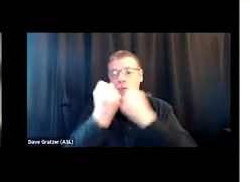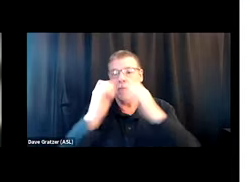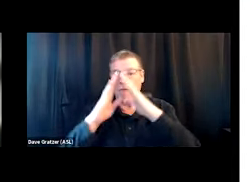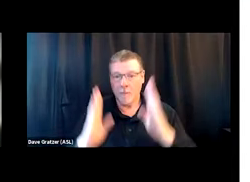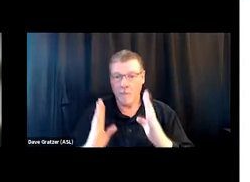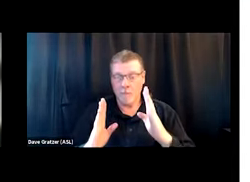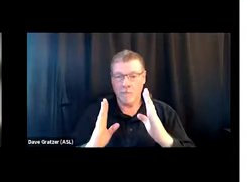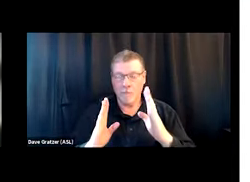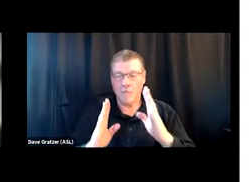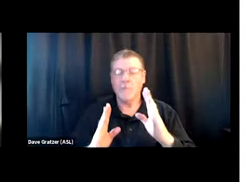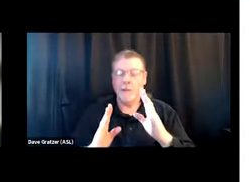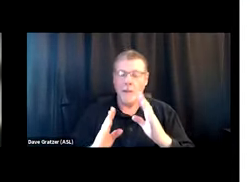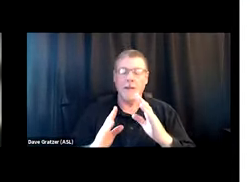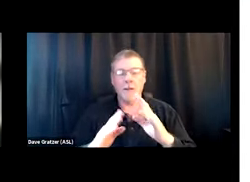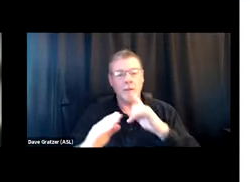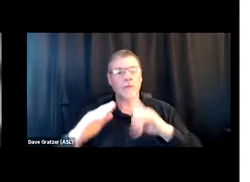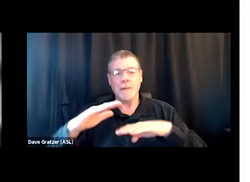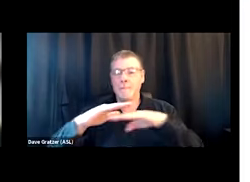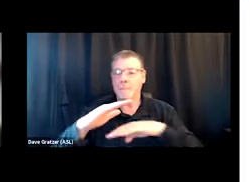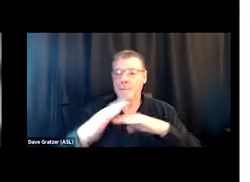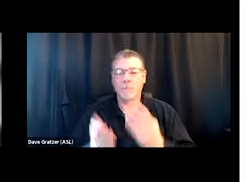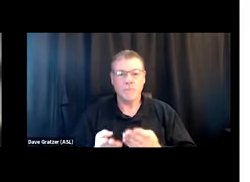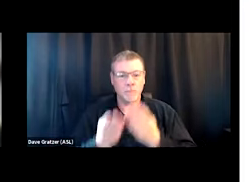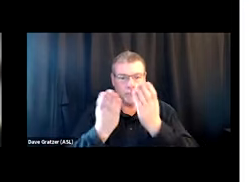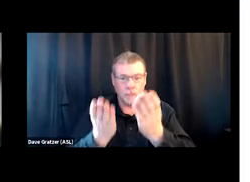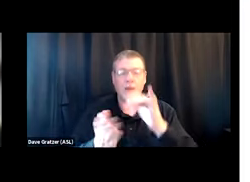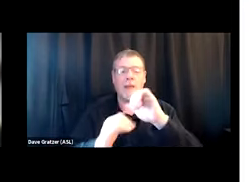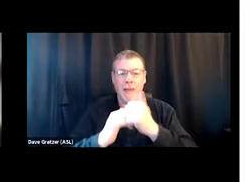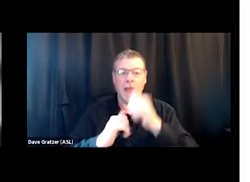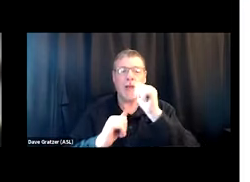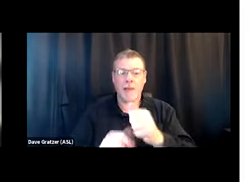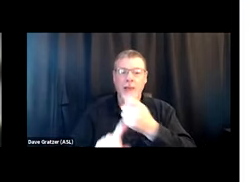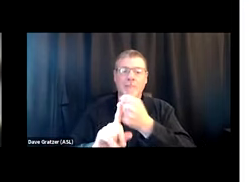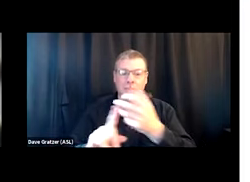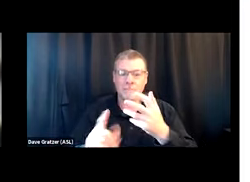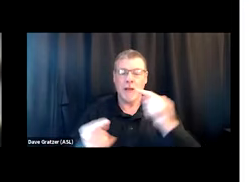there are just some pretty basic suggestions of how you can expand harm reduction if you're not already doing it.